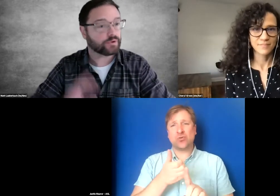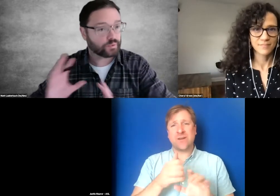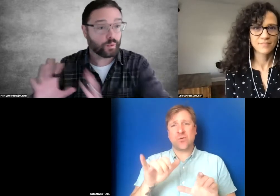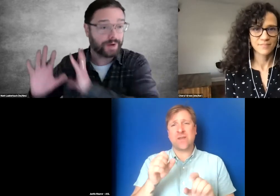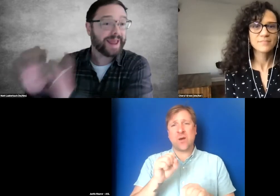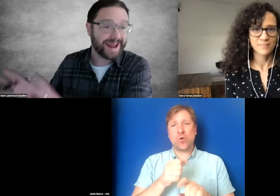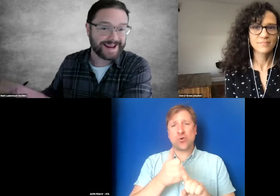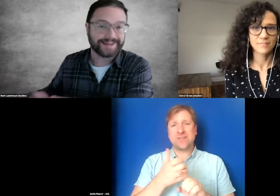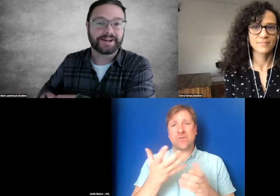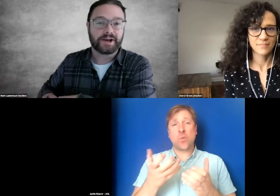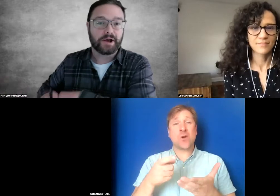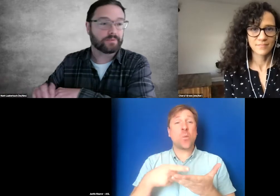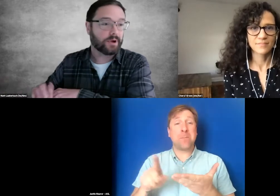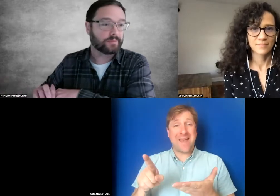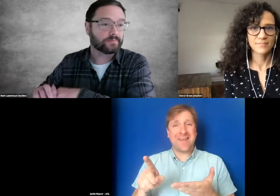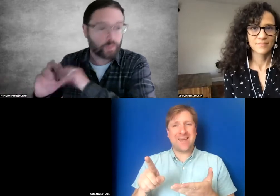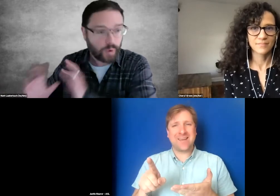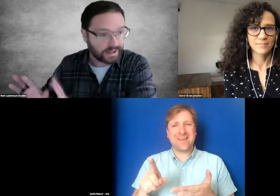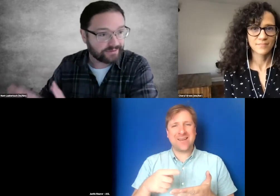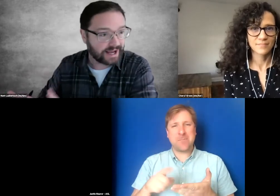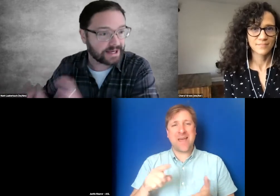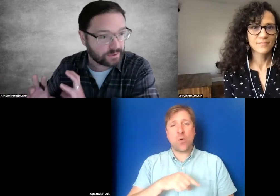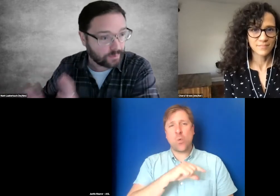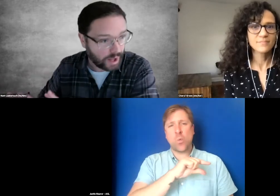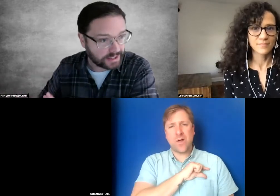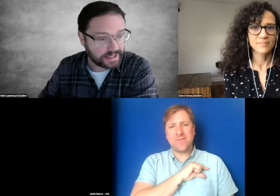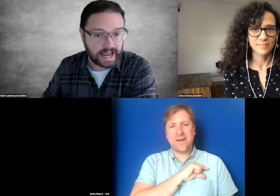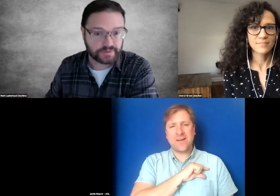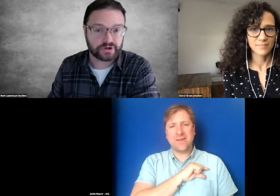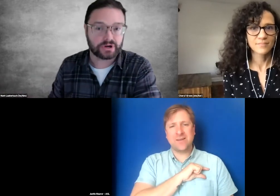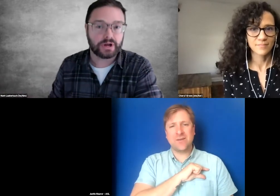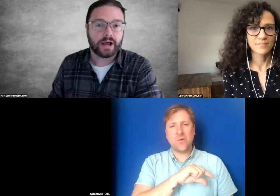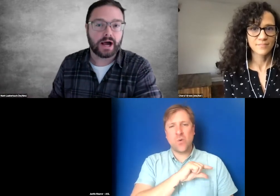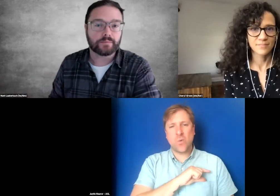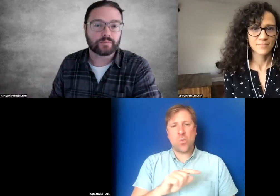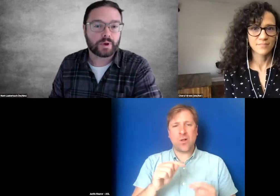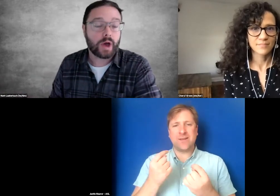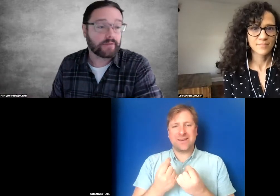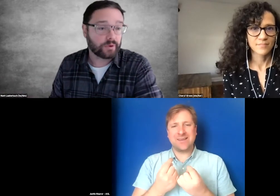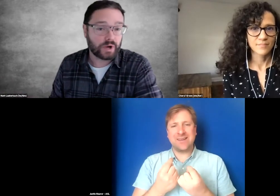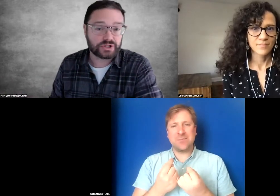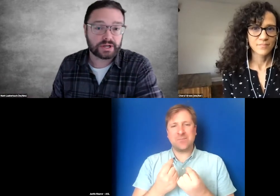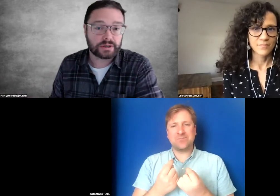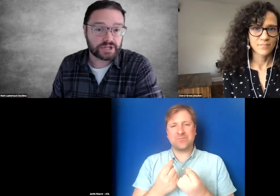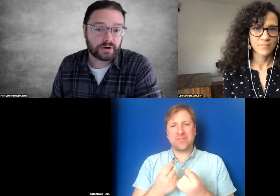You want to pay a qualified and quality captioner. I have a question, Cheryl.